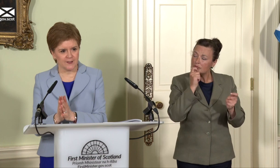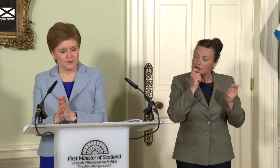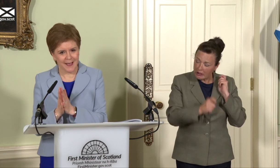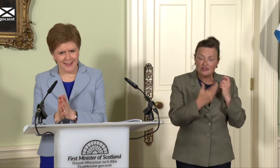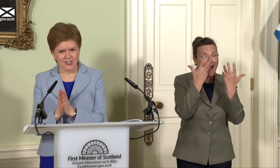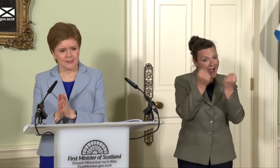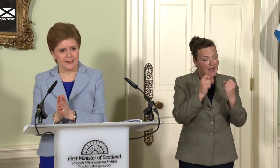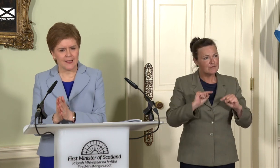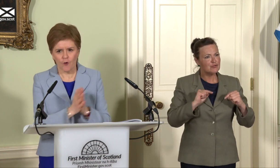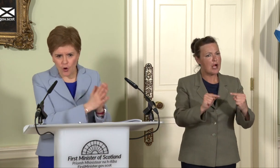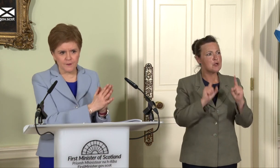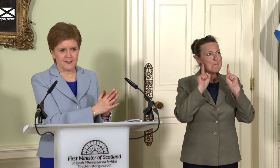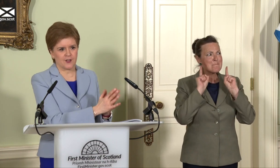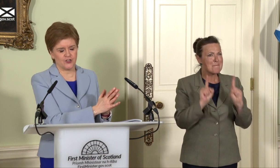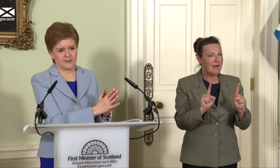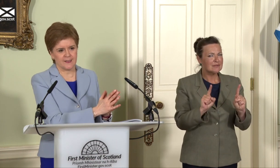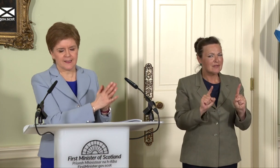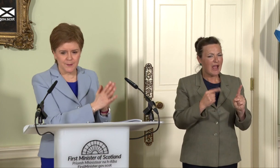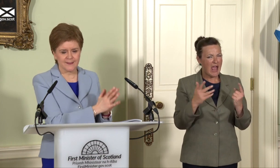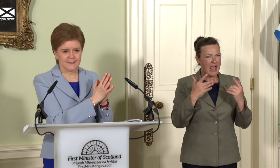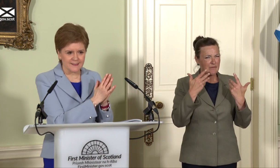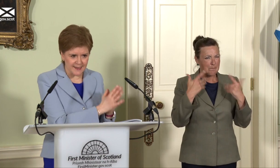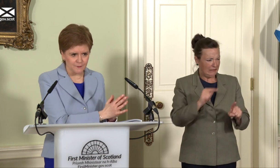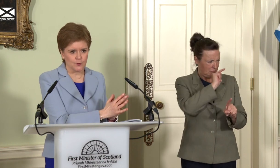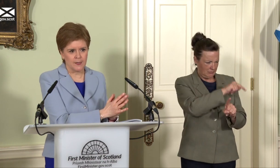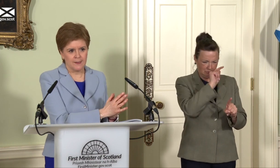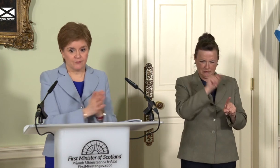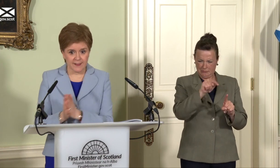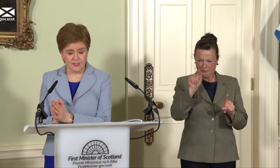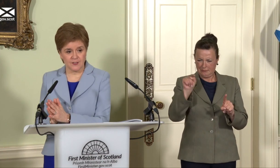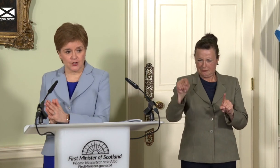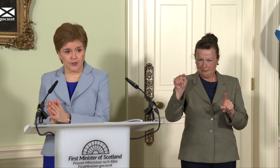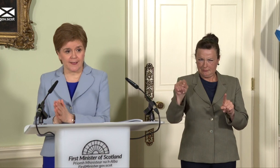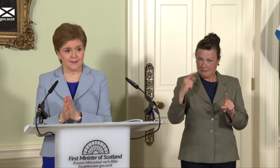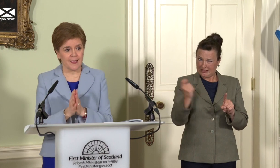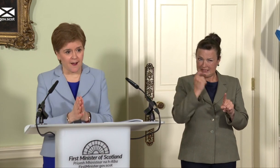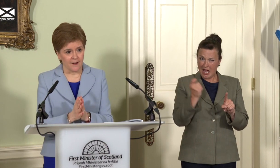but, actually, if all of these countries can be as successful relative to the UK as they are,